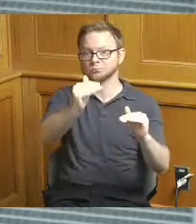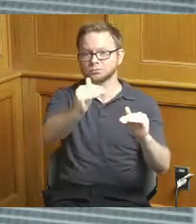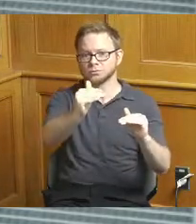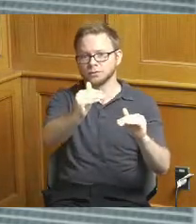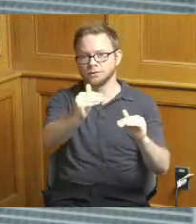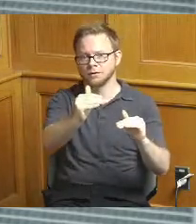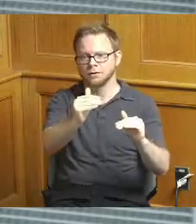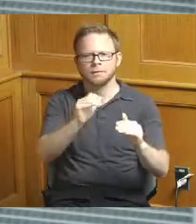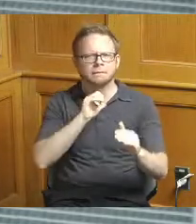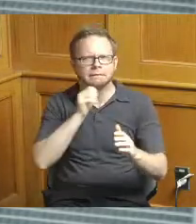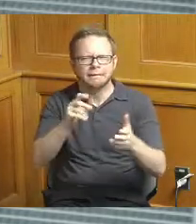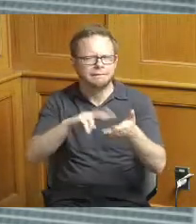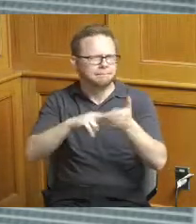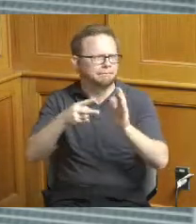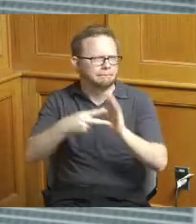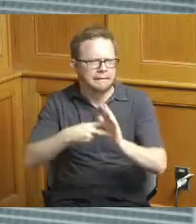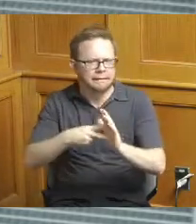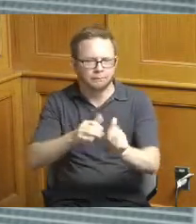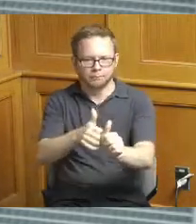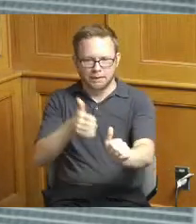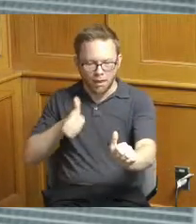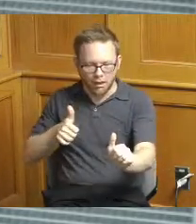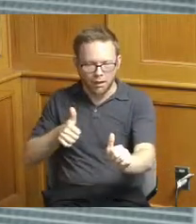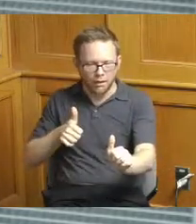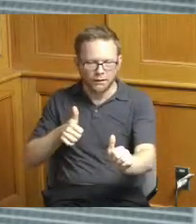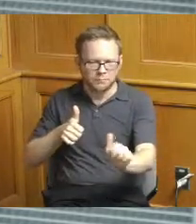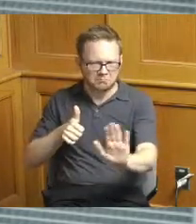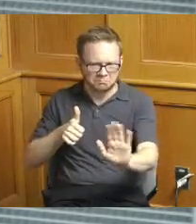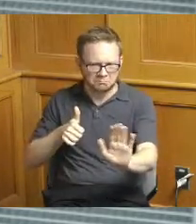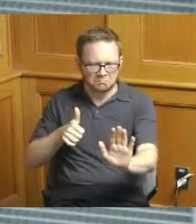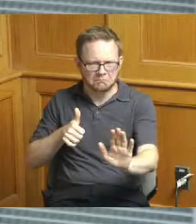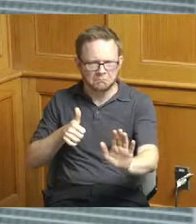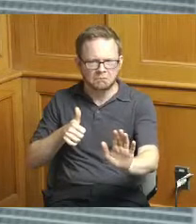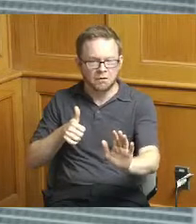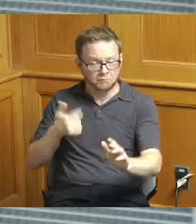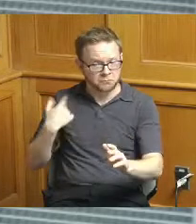behind schedule I do think there's acknowledgement that we have had some challenges getting